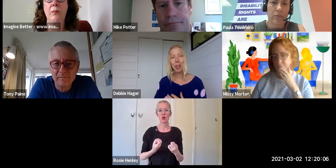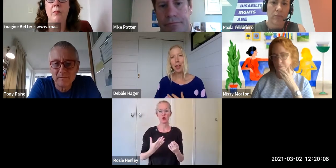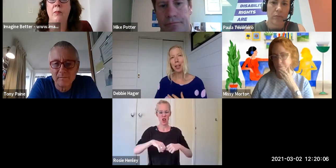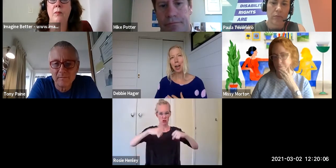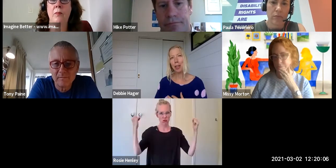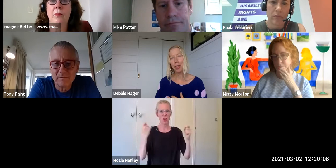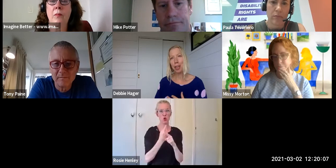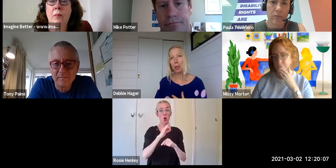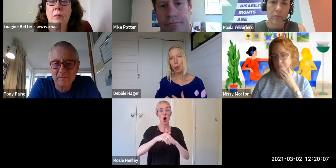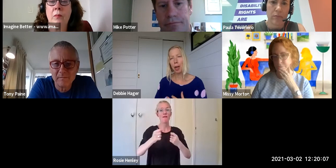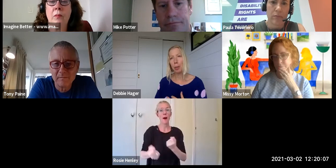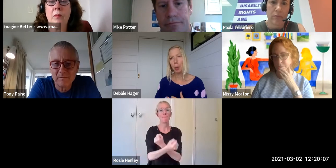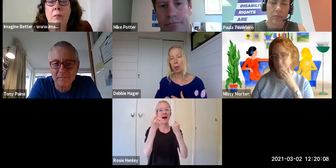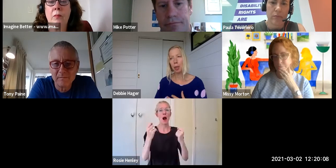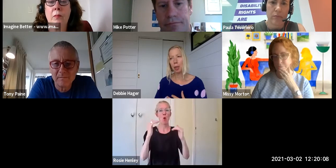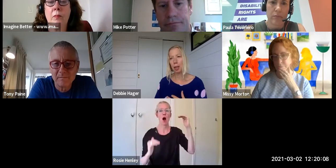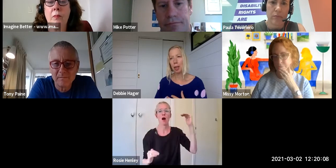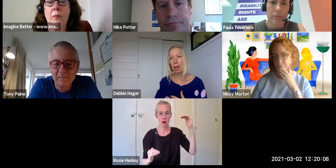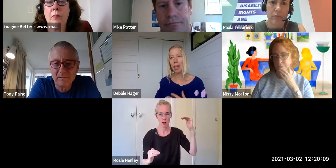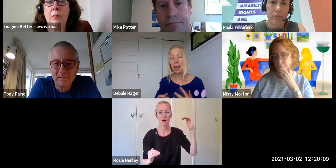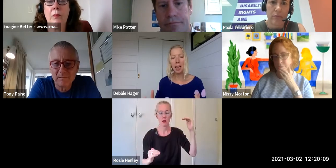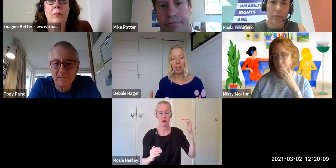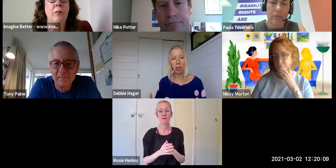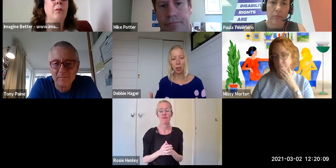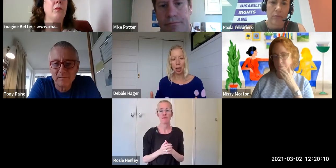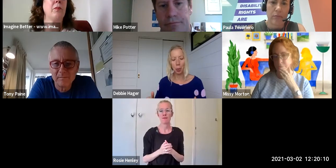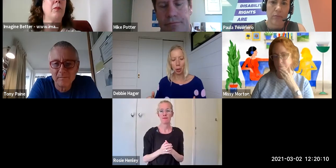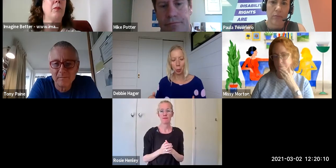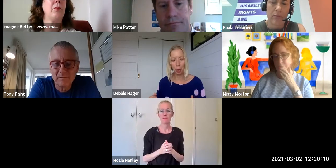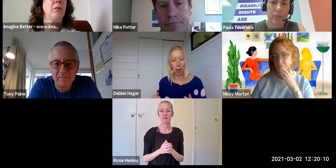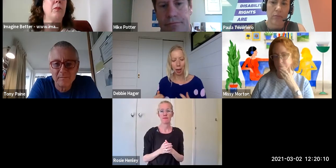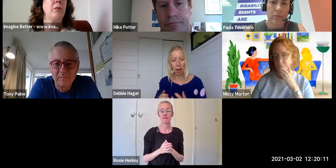The other thing that I think is really important in any issue that you want to work in - and